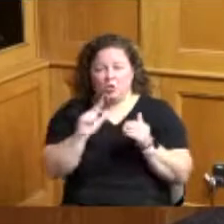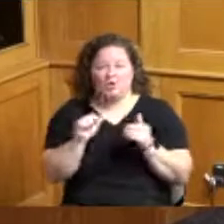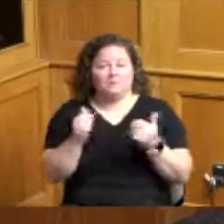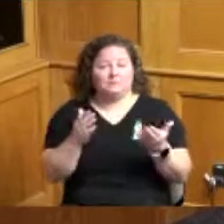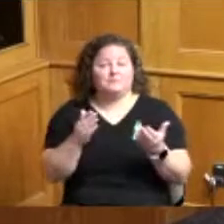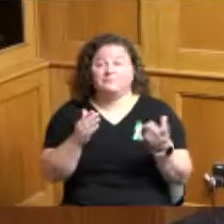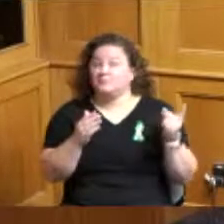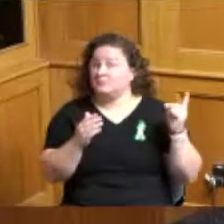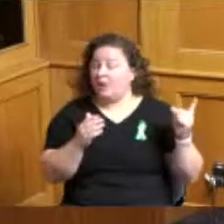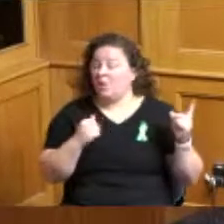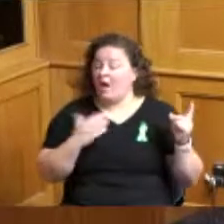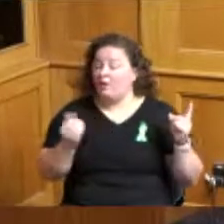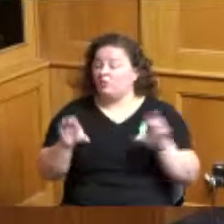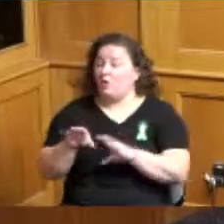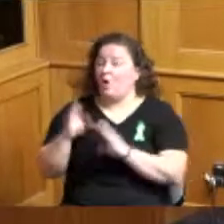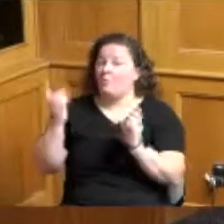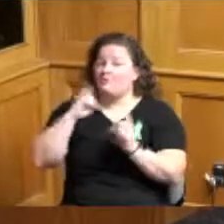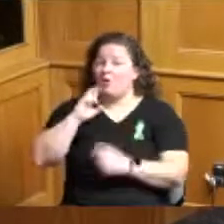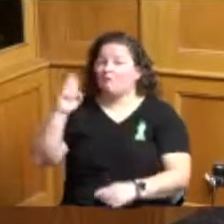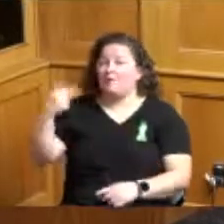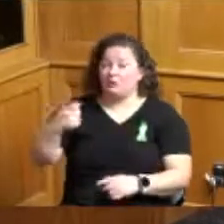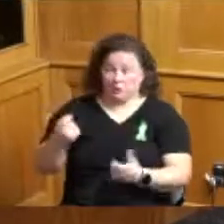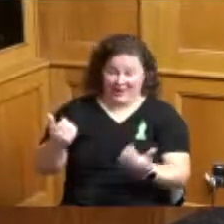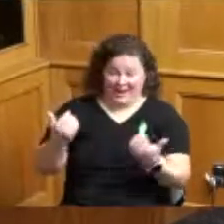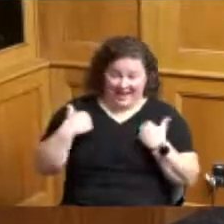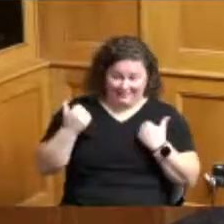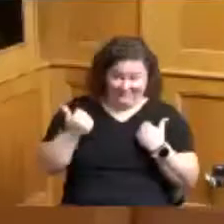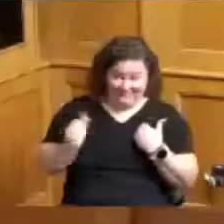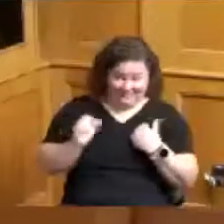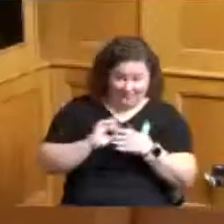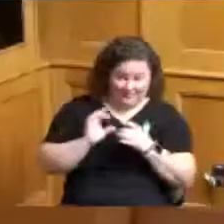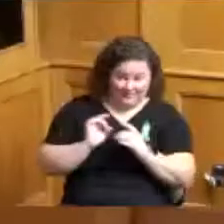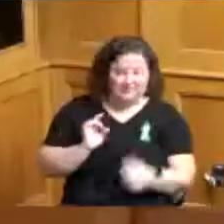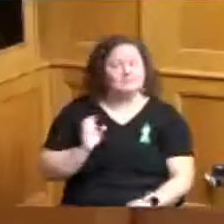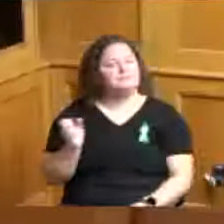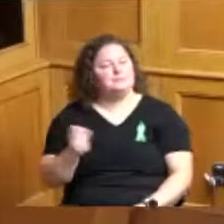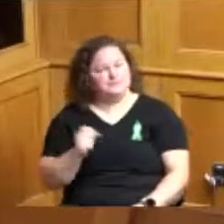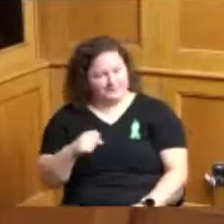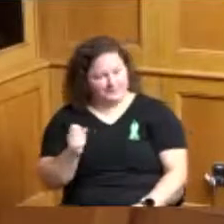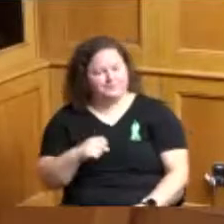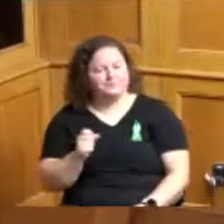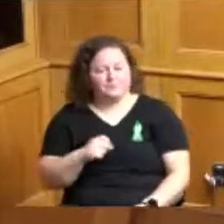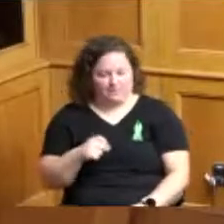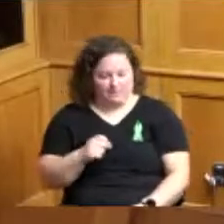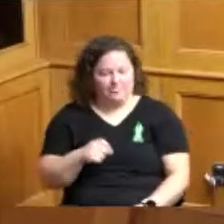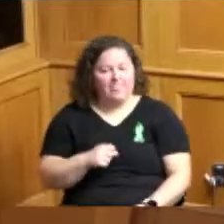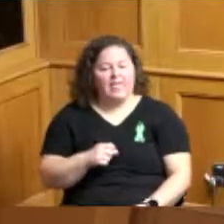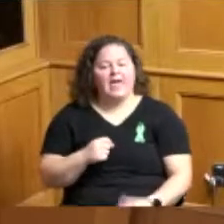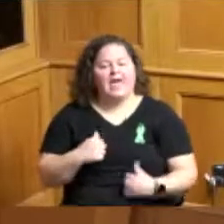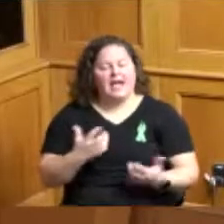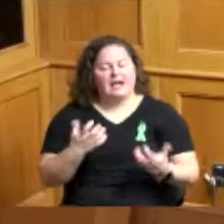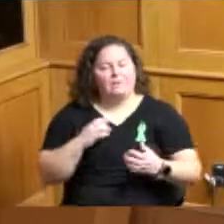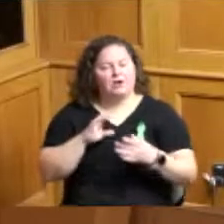President if you had any comments on any of them yes I just wanted to go back on item number four